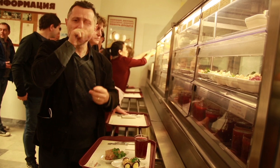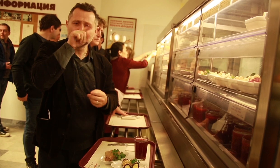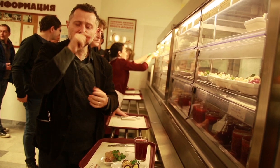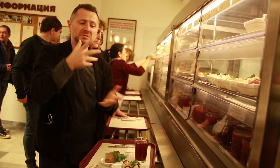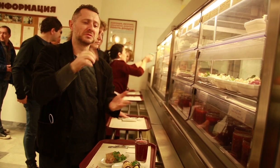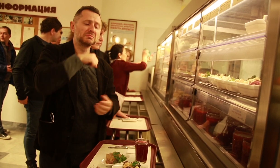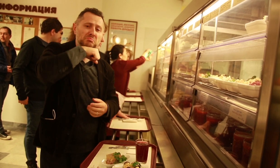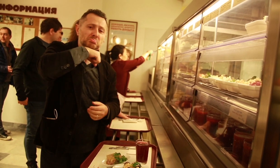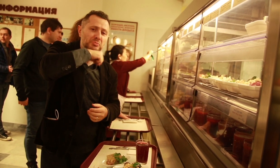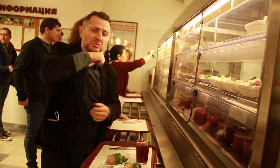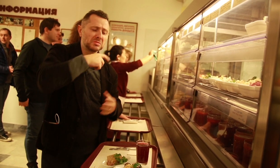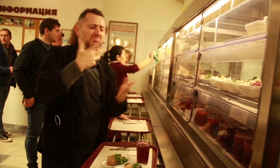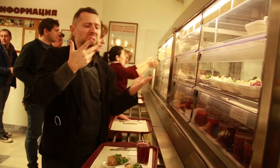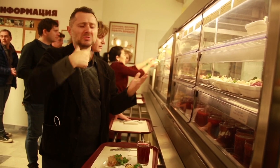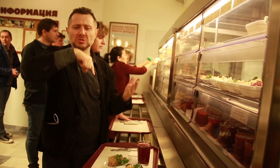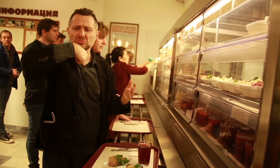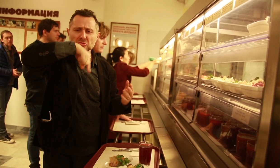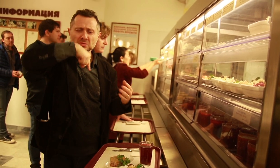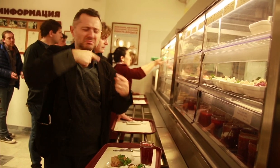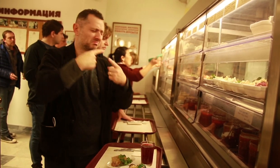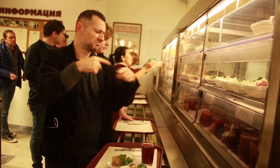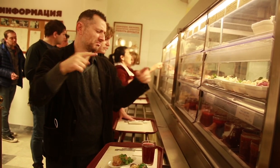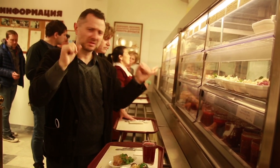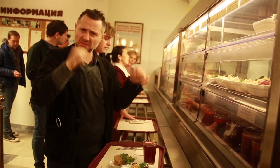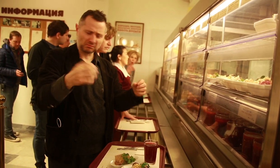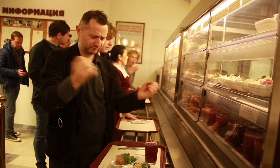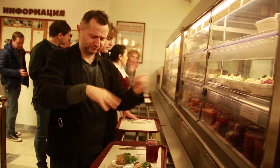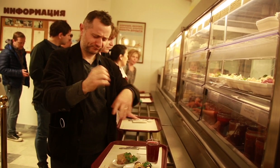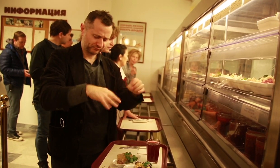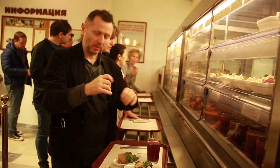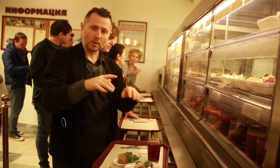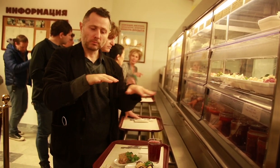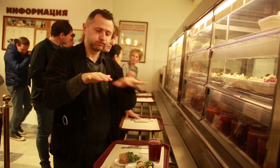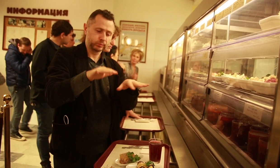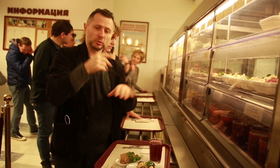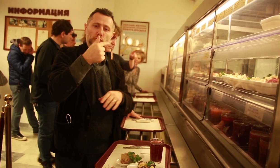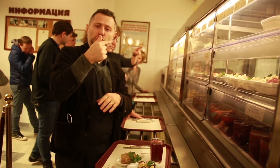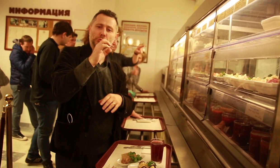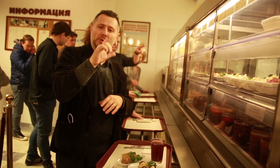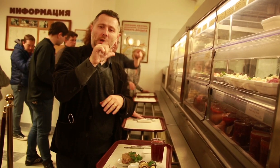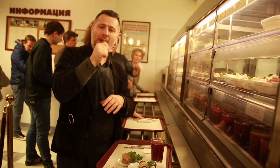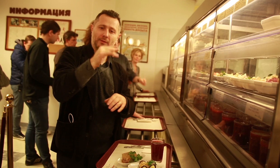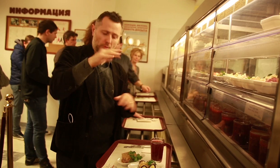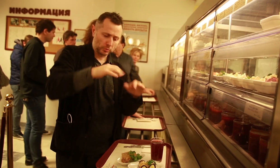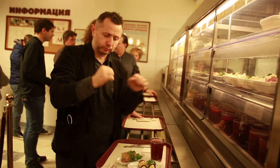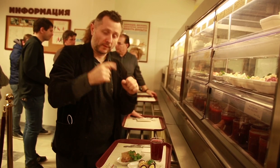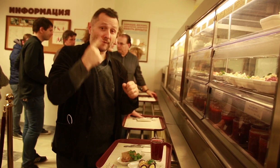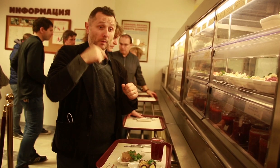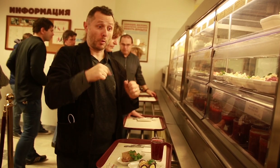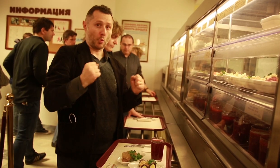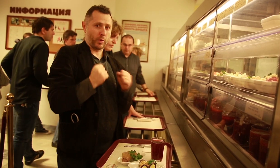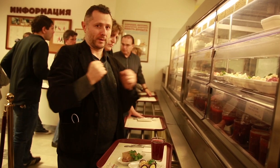beef, chicken, pork, or turkey meat would be combined with gelatin. This is a winter dish,